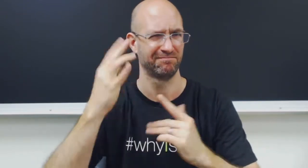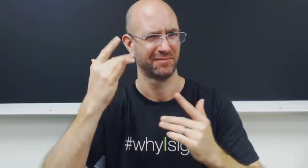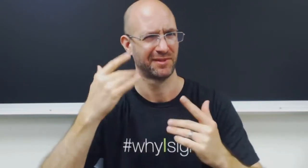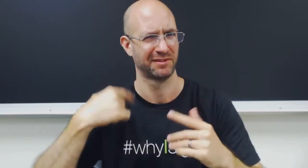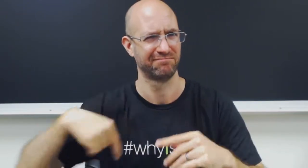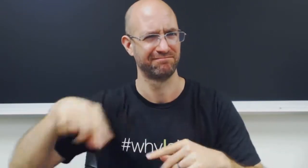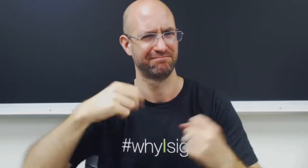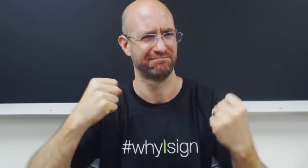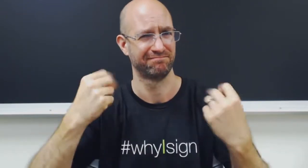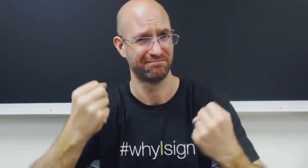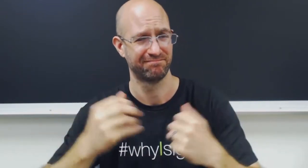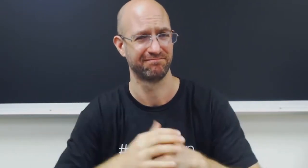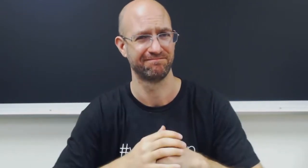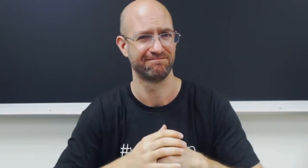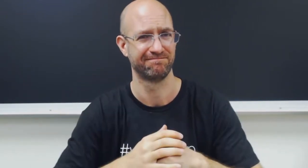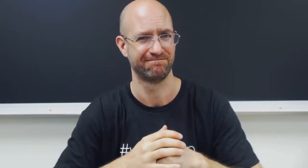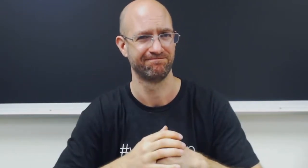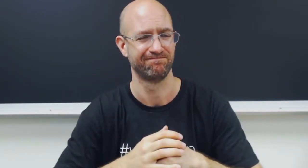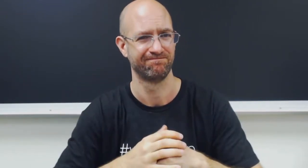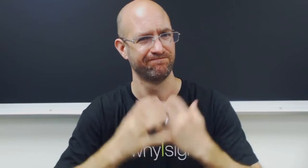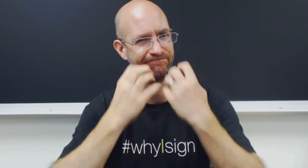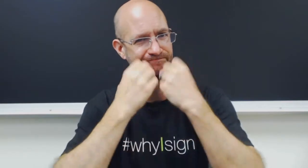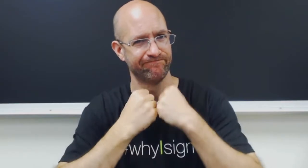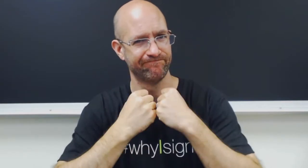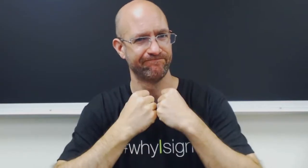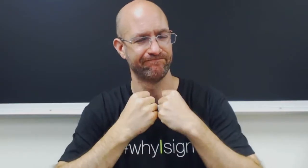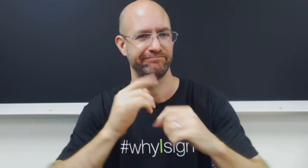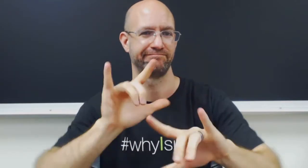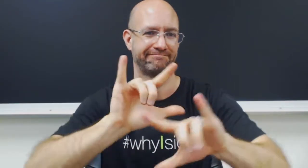Why do we sign? Because we care and love you all.